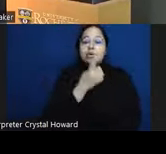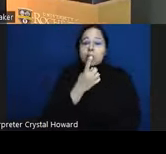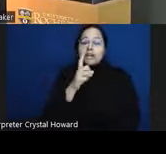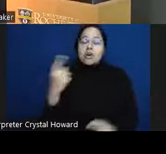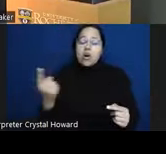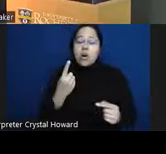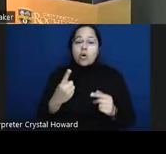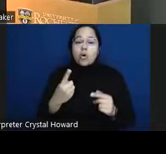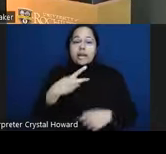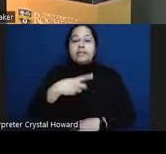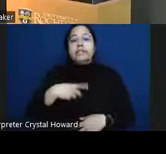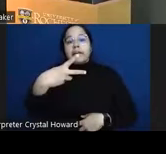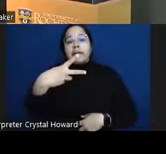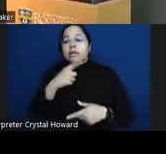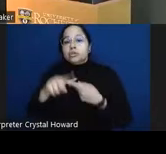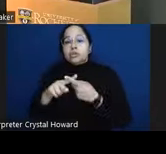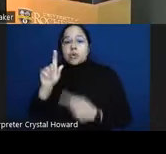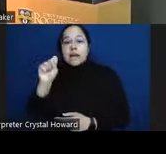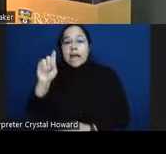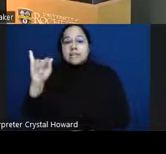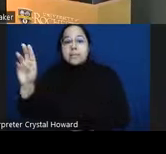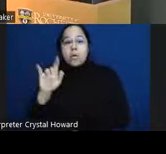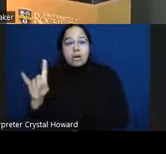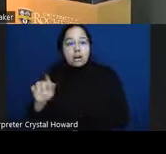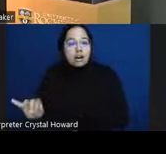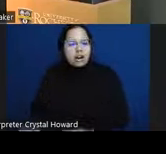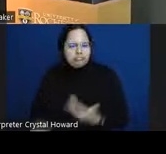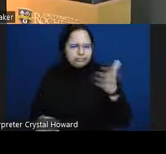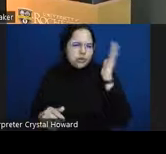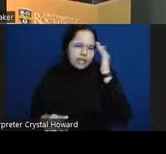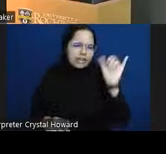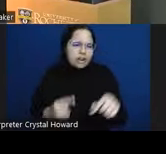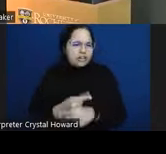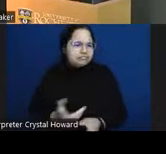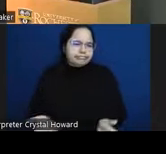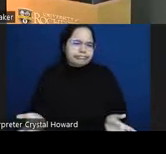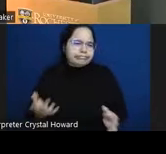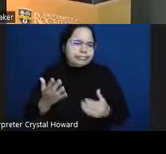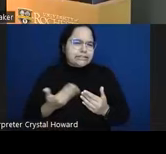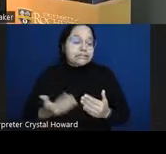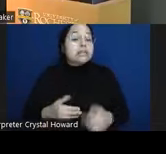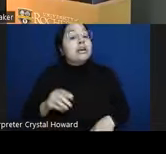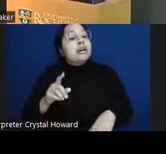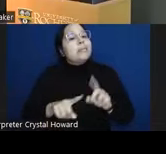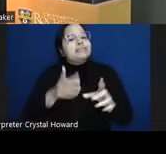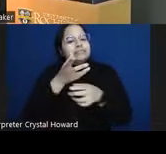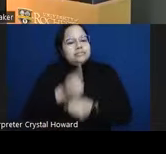as every school child knows uh but just trust me there is only one exception to the fact that you